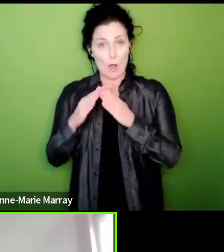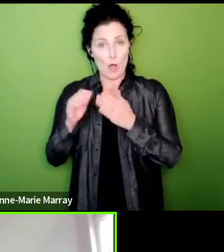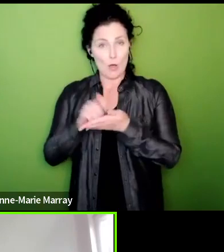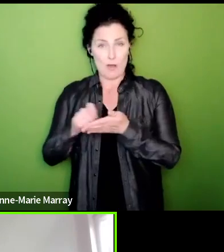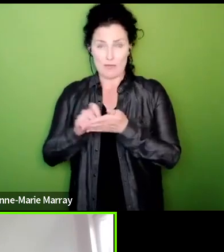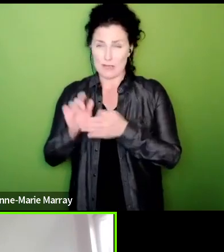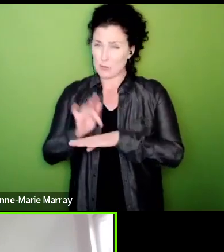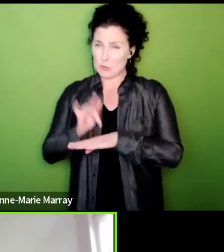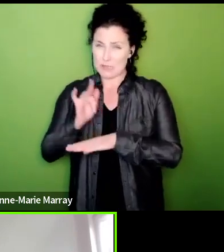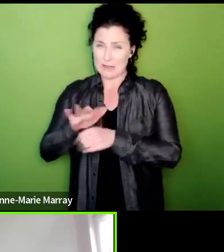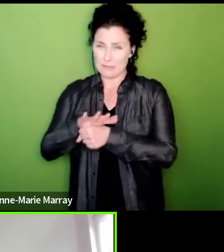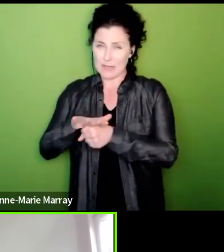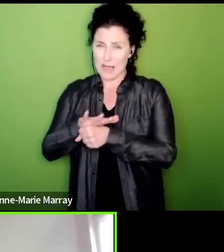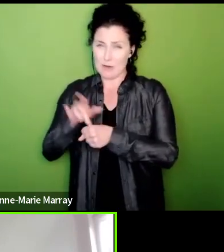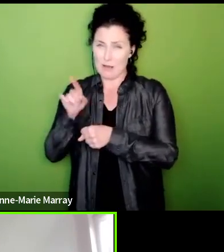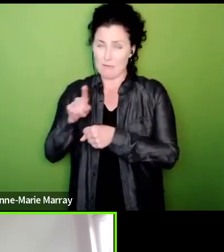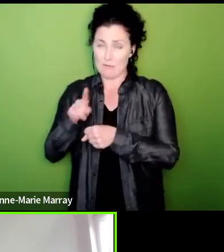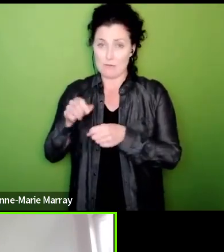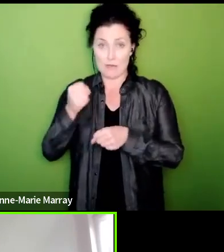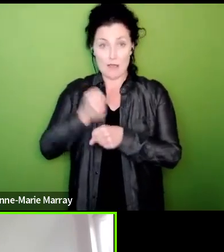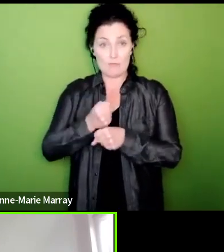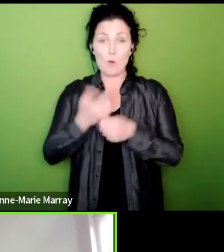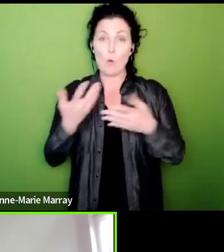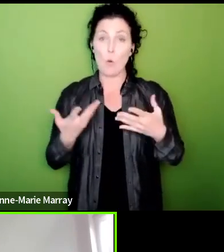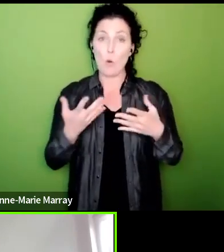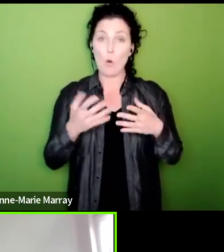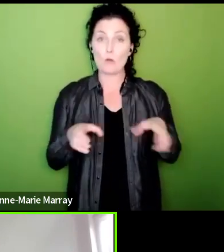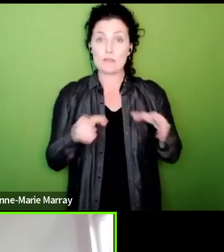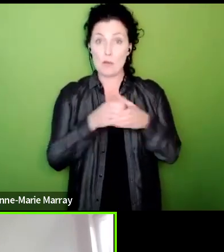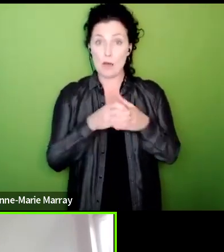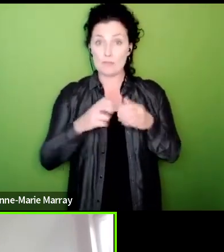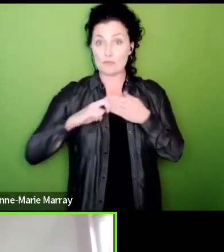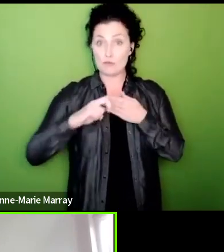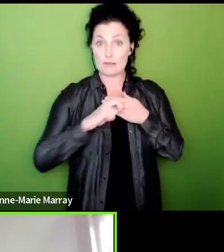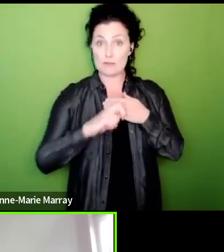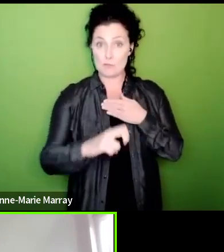government, our members in the Department of Transport just to name a few who if they were